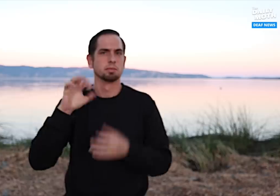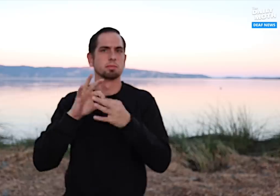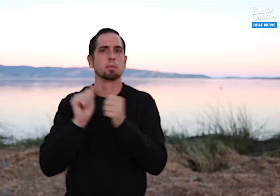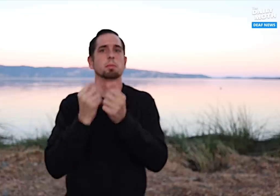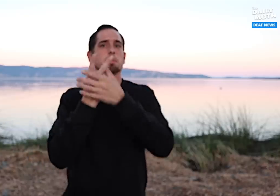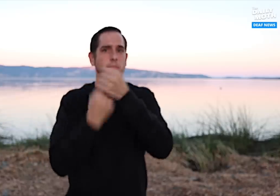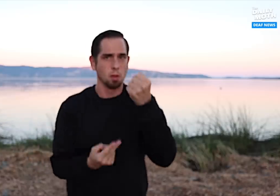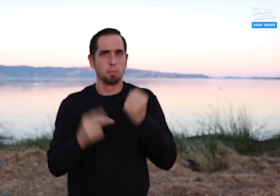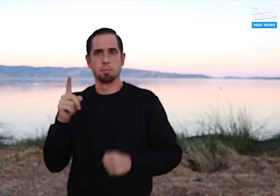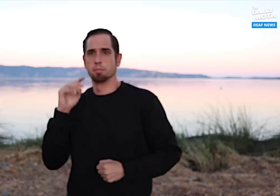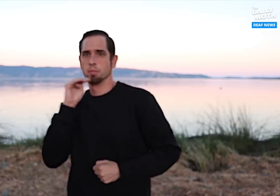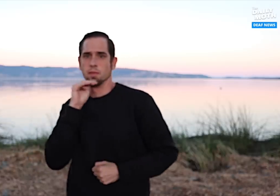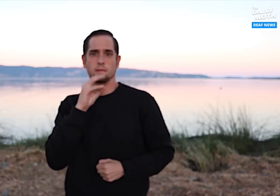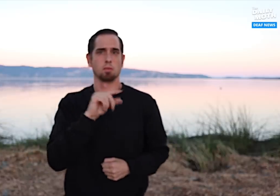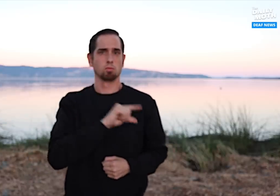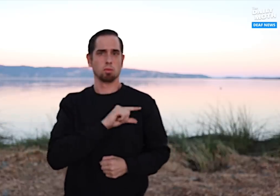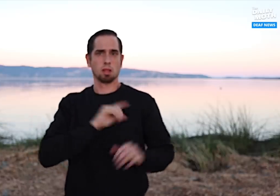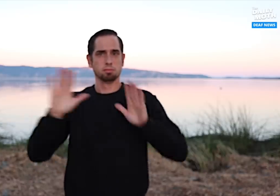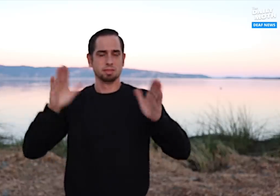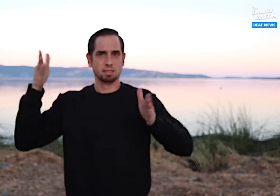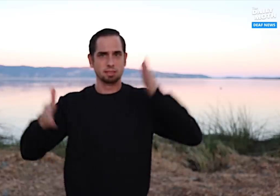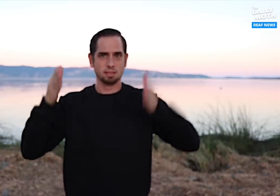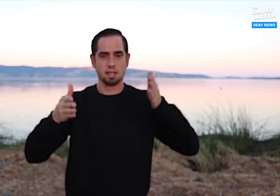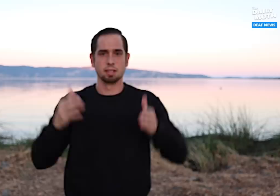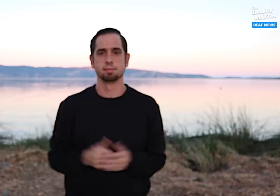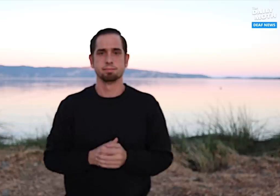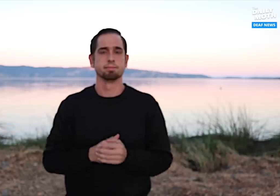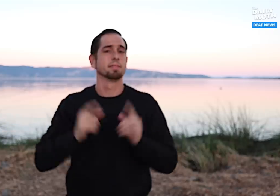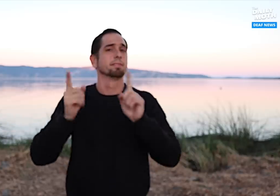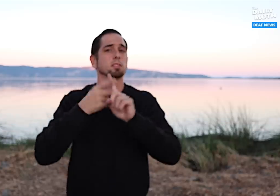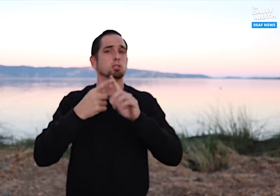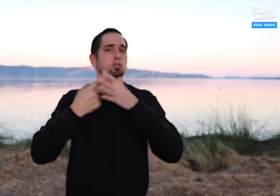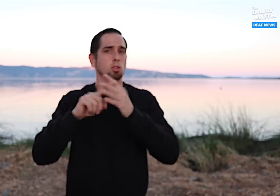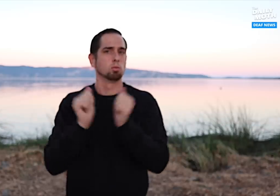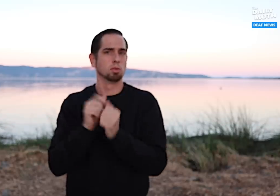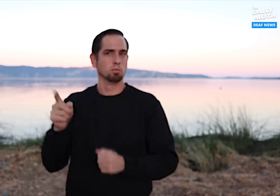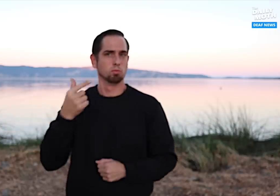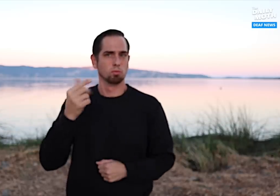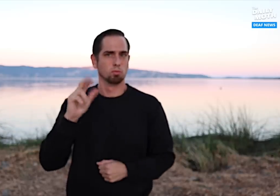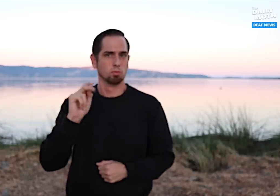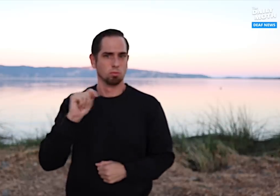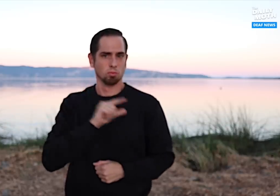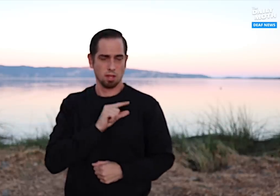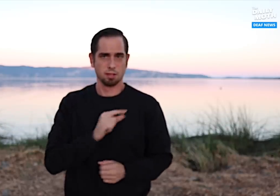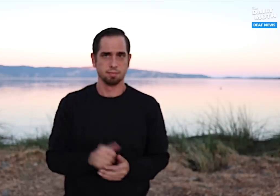Mavrick and Grant’s side. Let’s start with Grant.